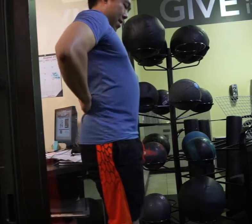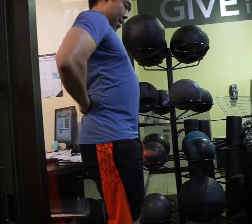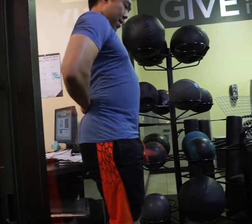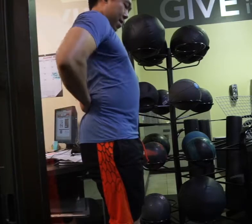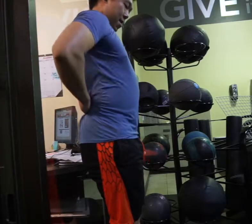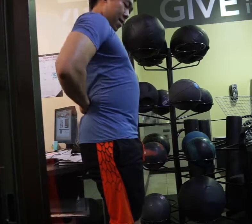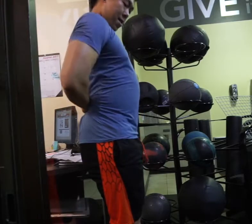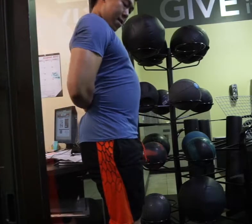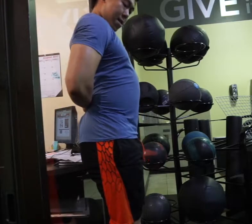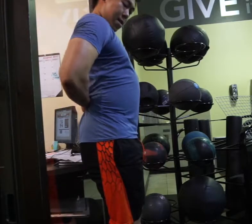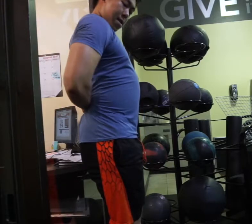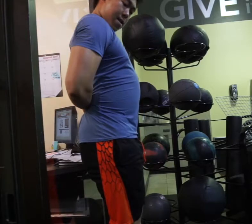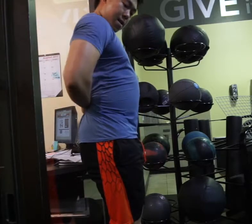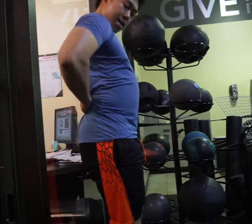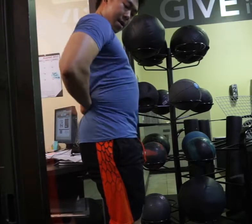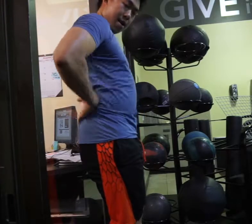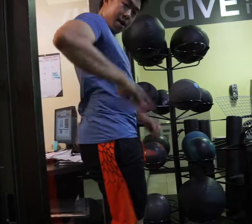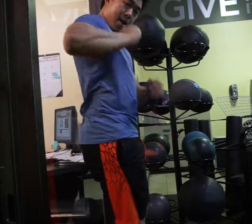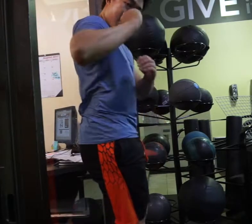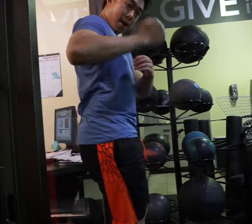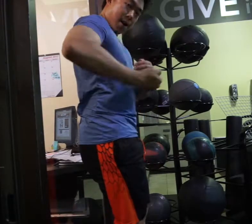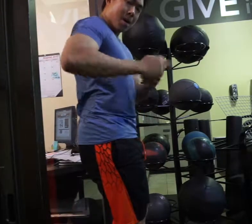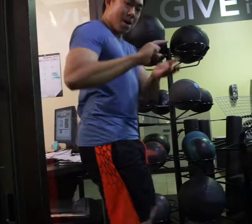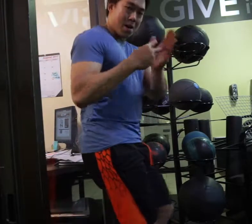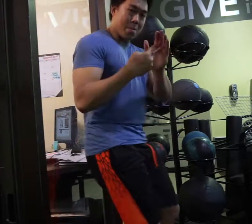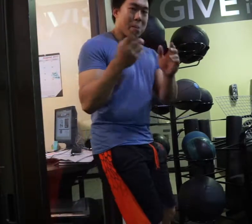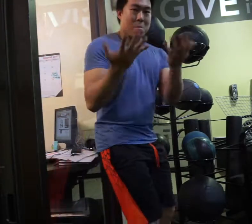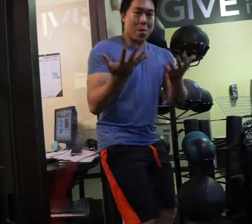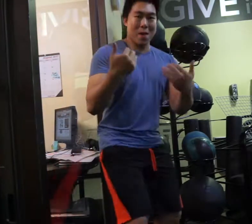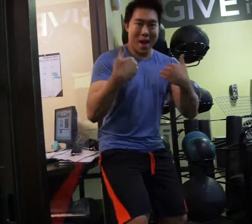If you can put your hand through, it means you might have anterior pelvic tilt or it might be because you have big ass.